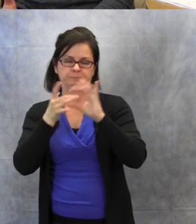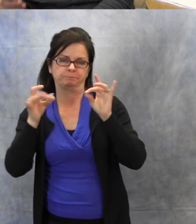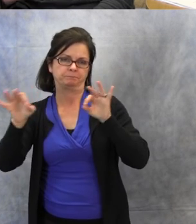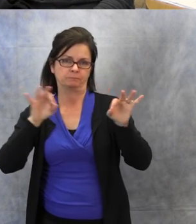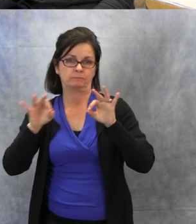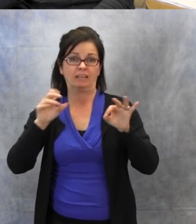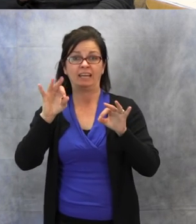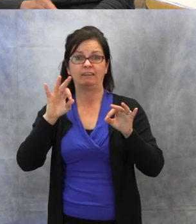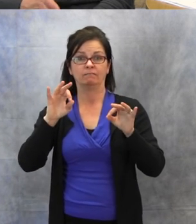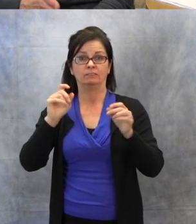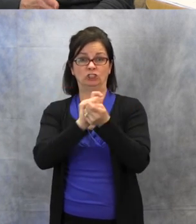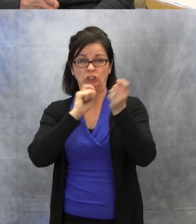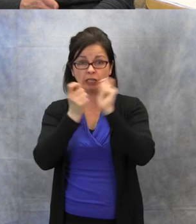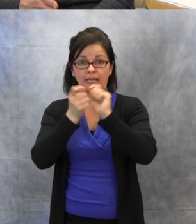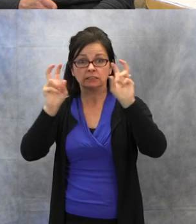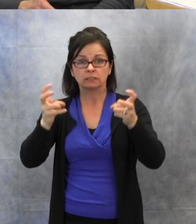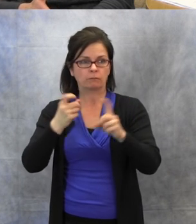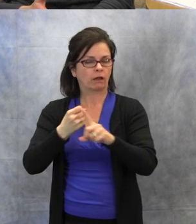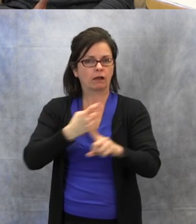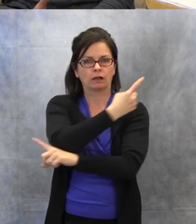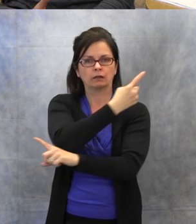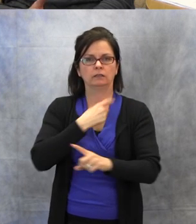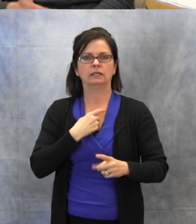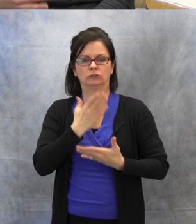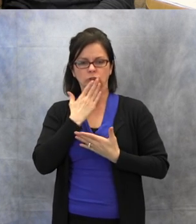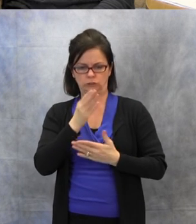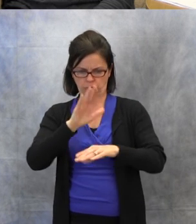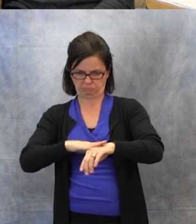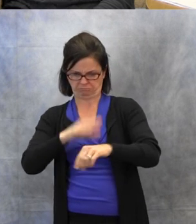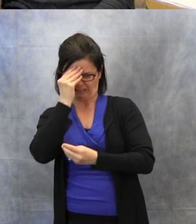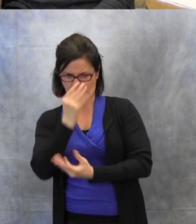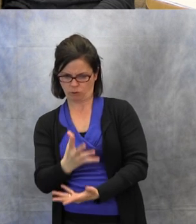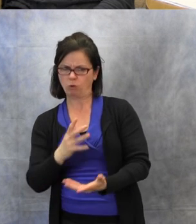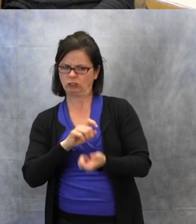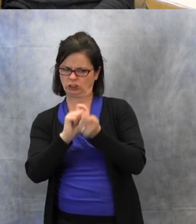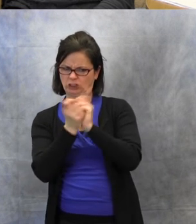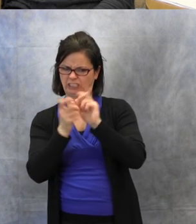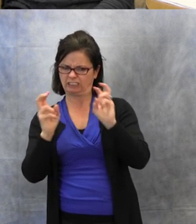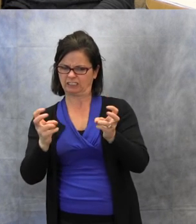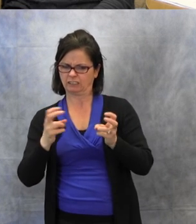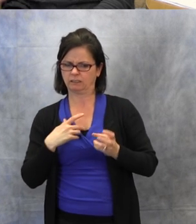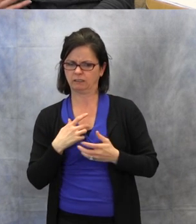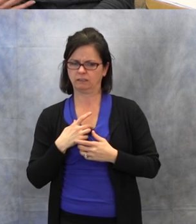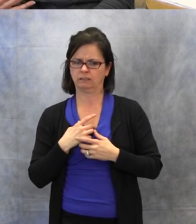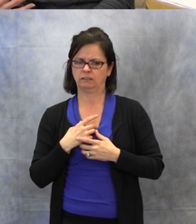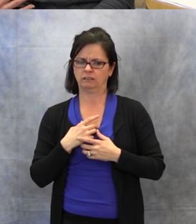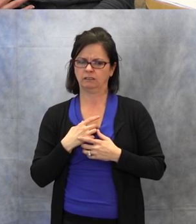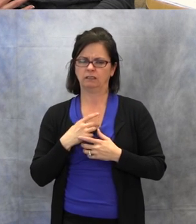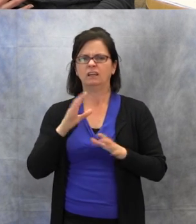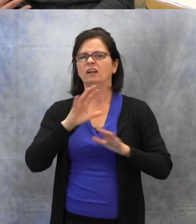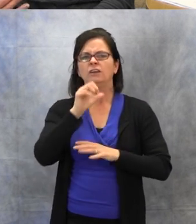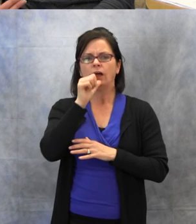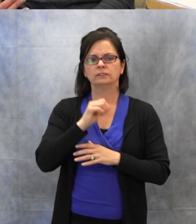when you are changing the subject rather than talking, and then they have to figure out, "Now what does,